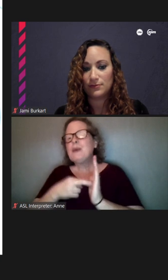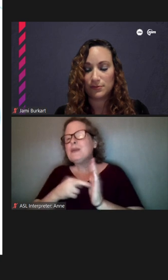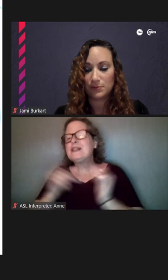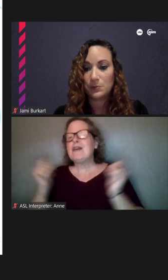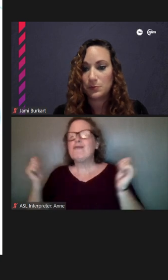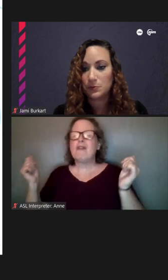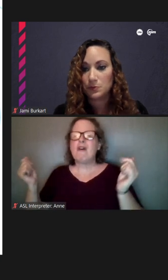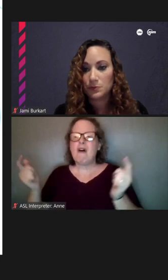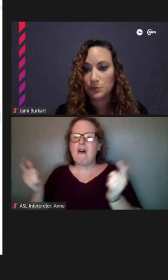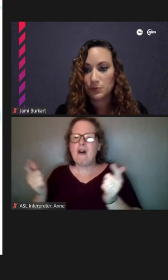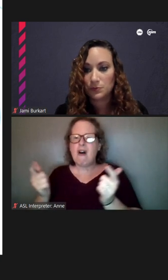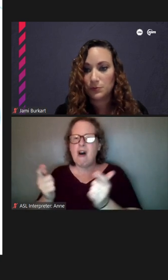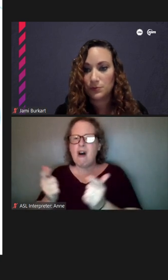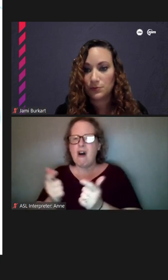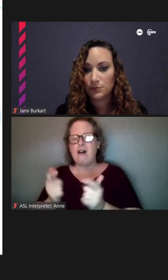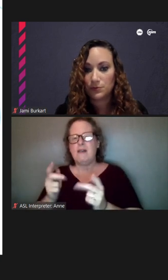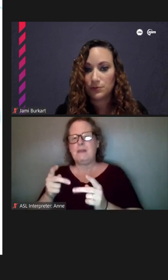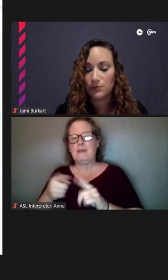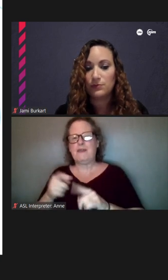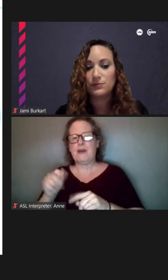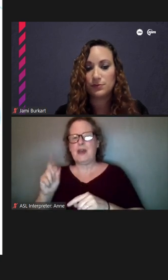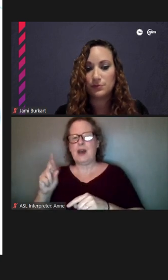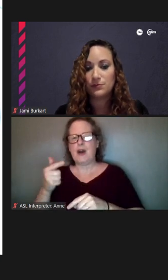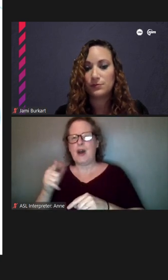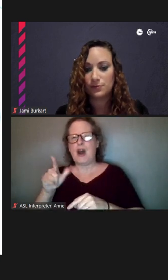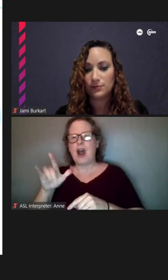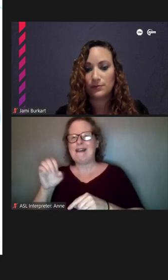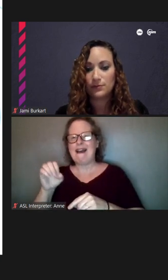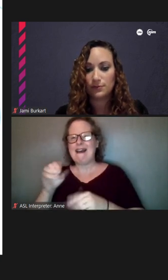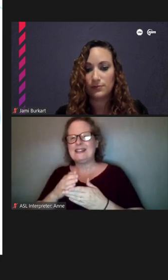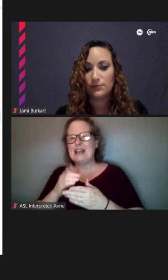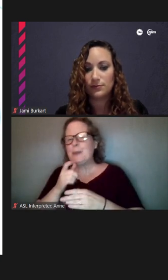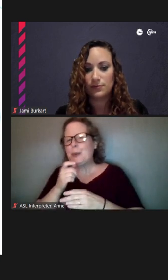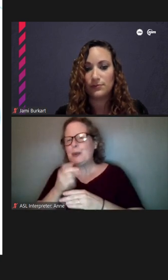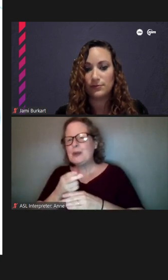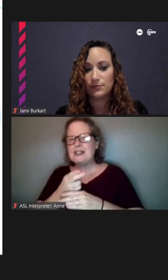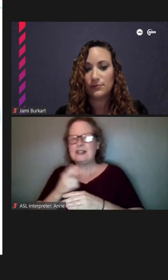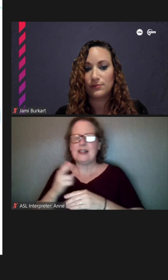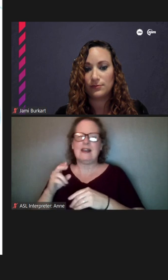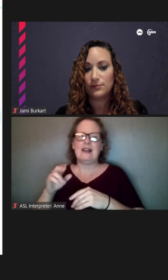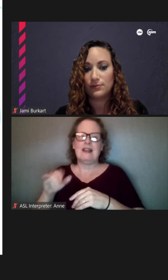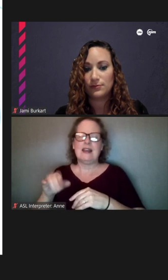from the Argyle stop who uses it -- so that's like Margate Park area, it's the Lake Shore along